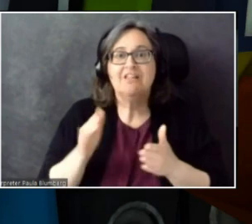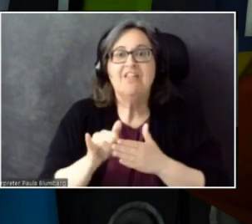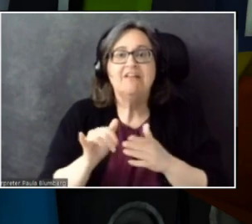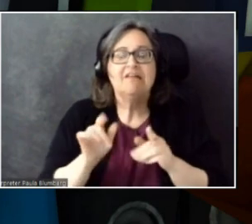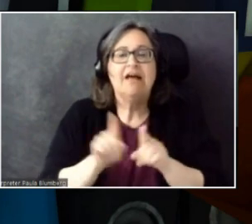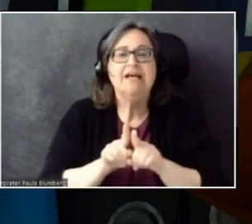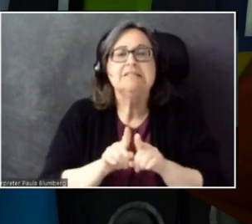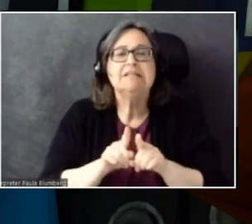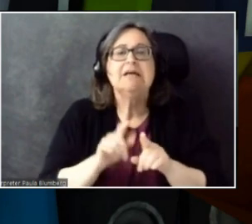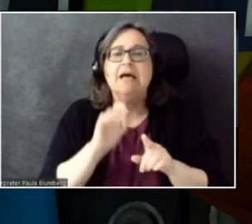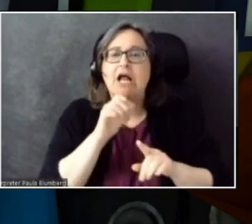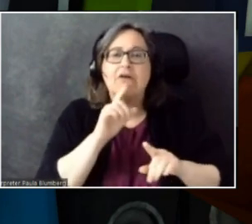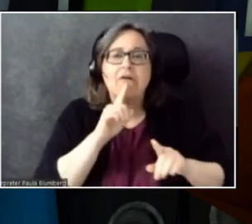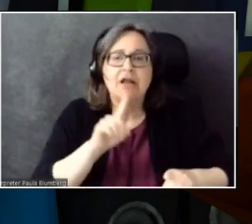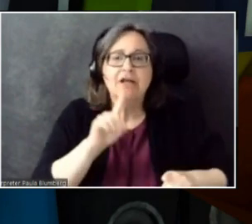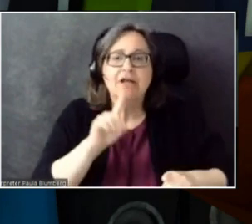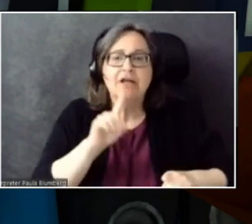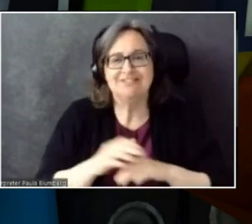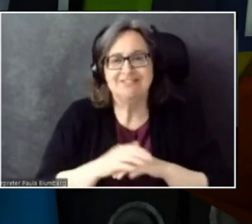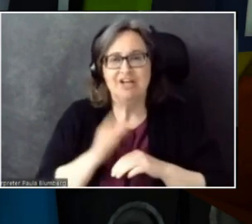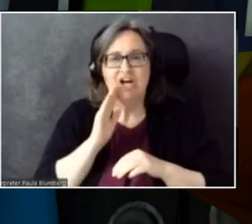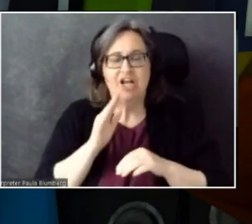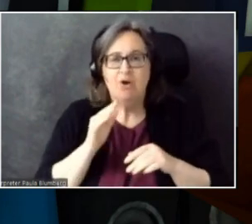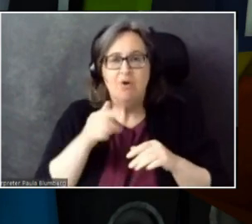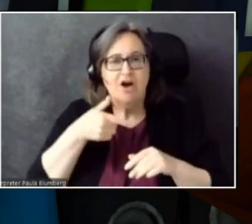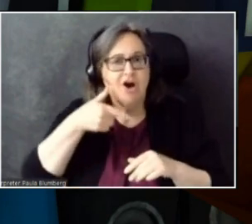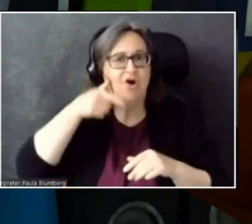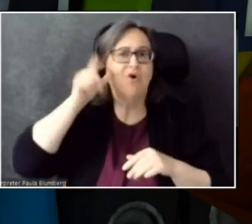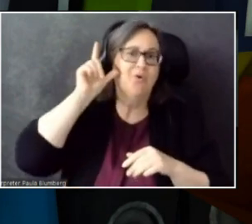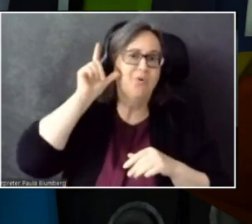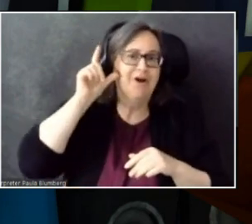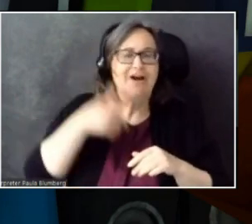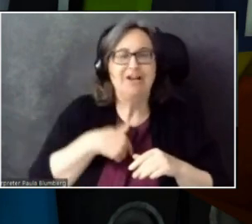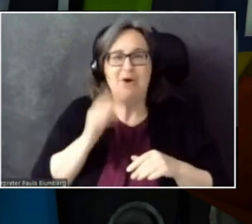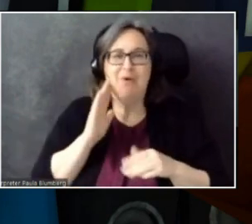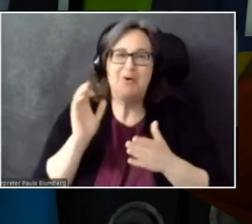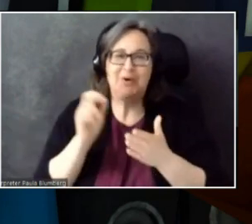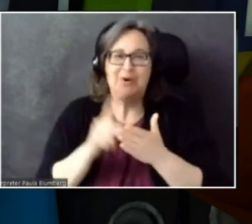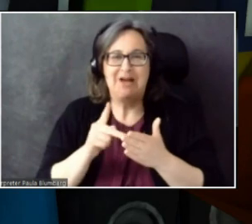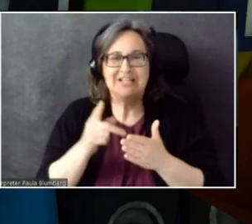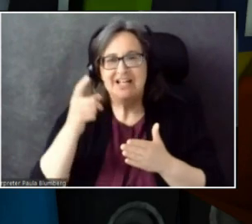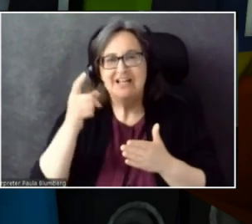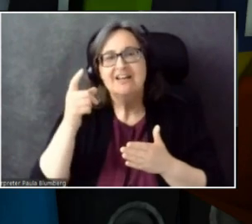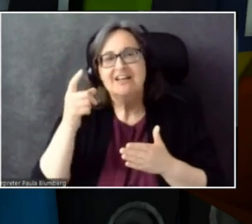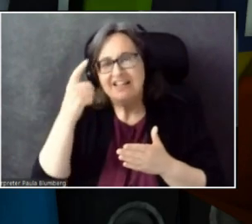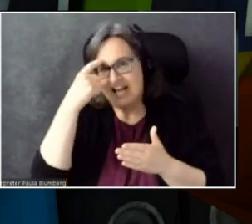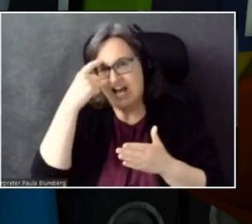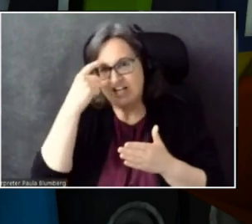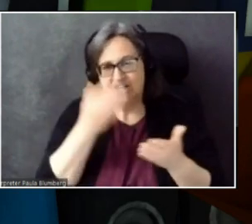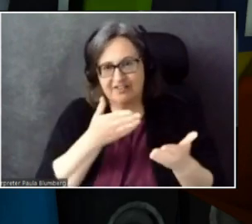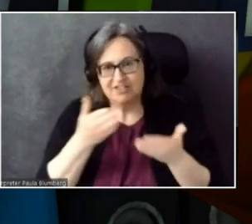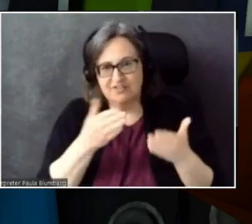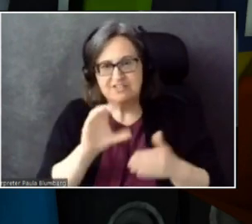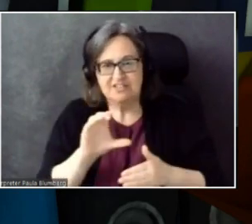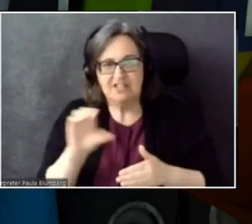I'll tilt my headset back up and go back to the cognitive services website I have open